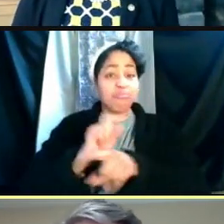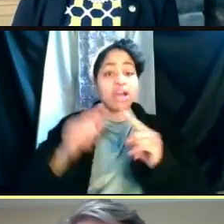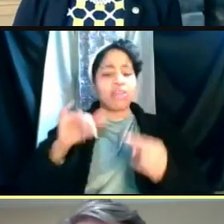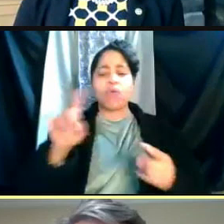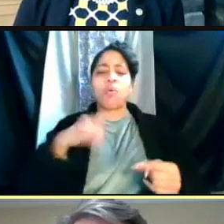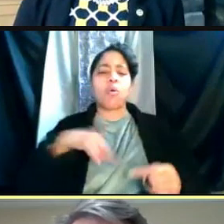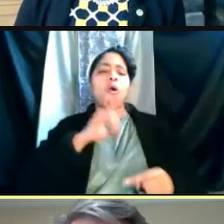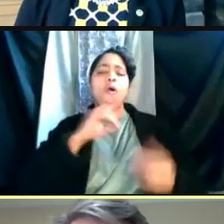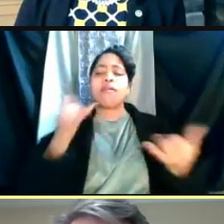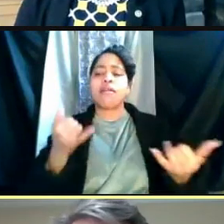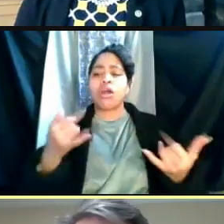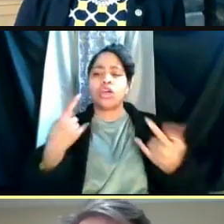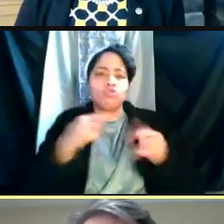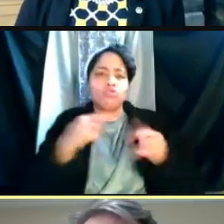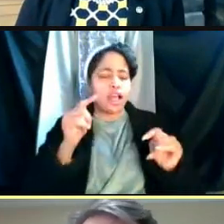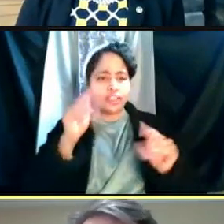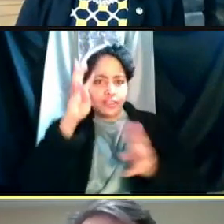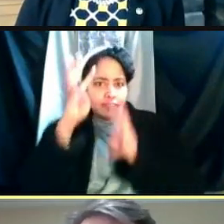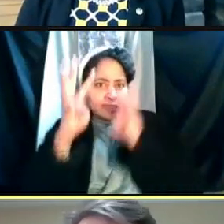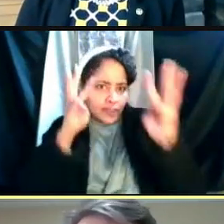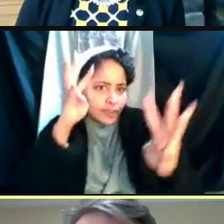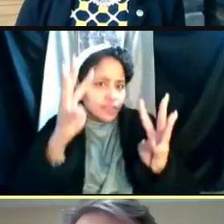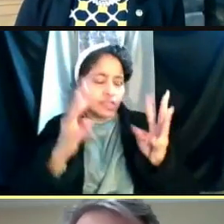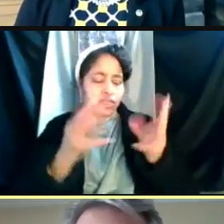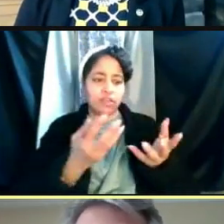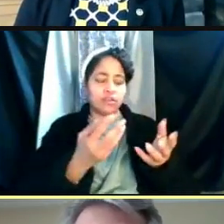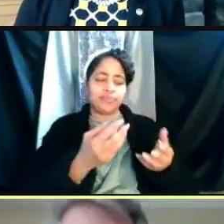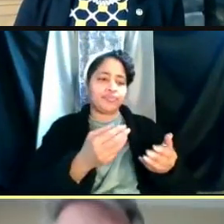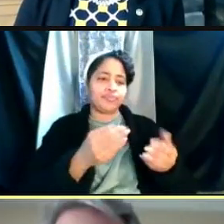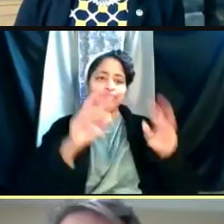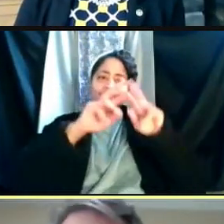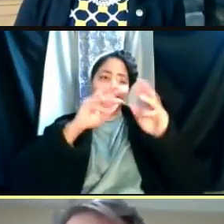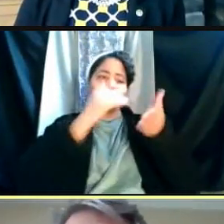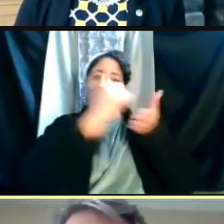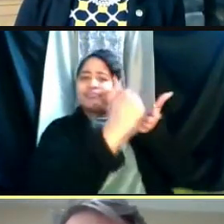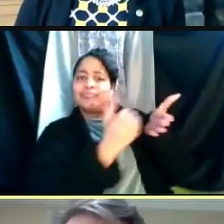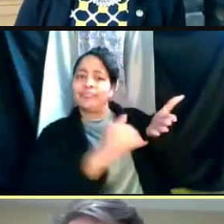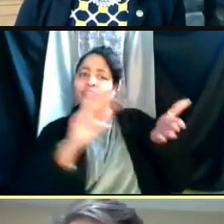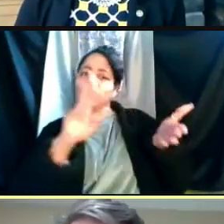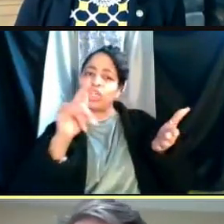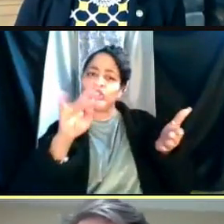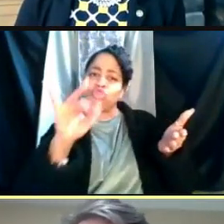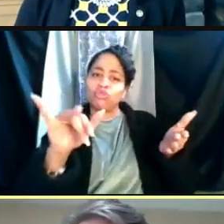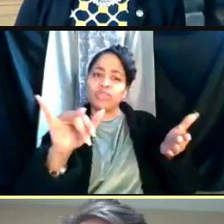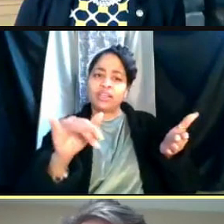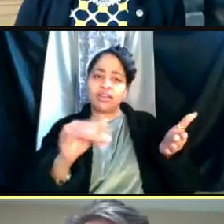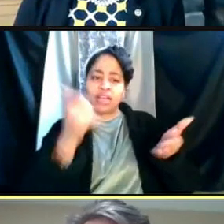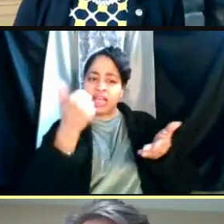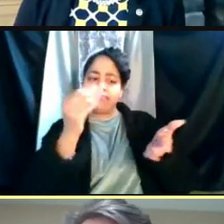Is just trying to come up with a registry of everybody and find out what their status is,